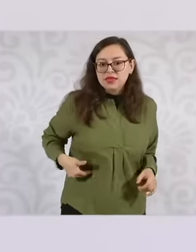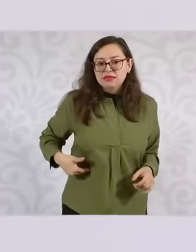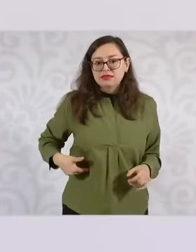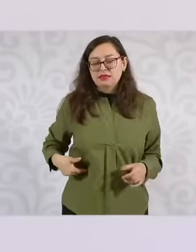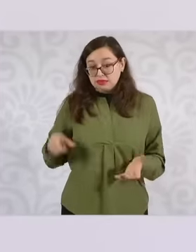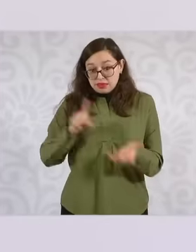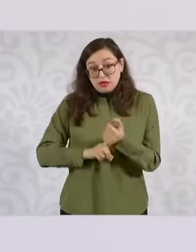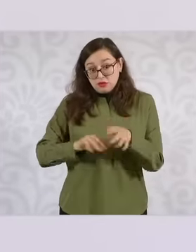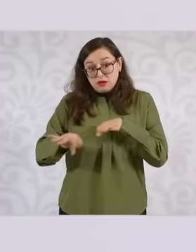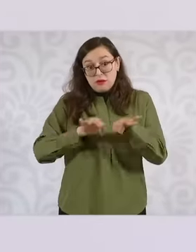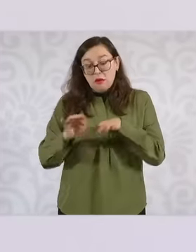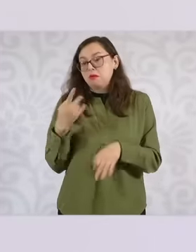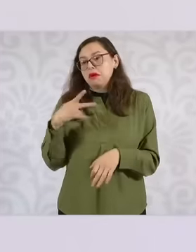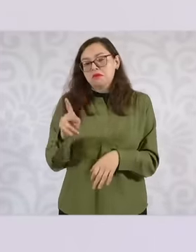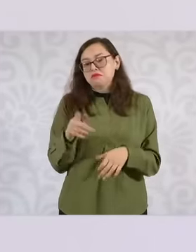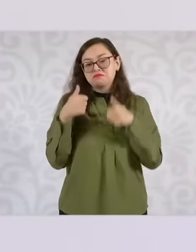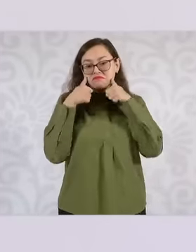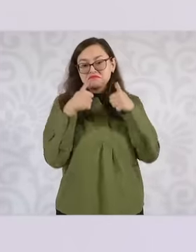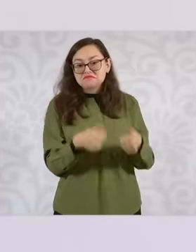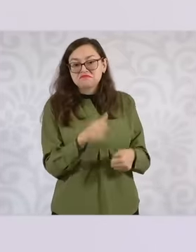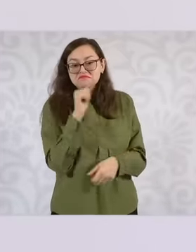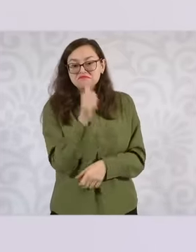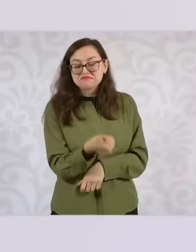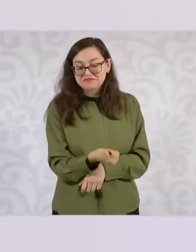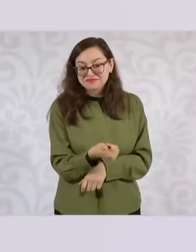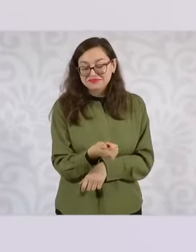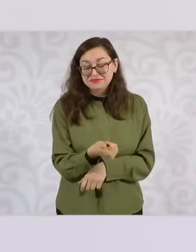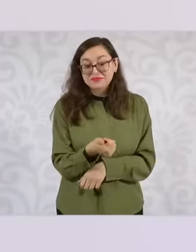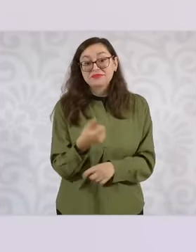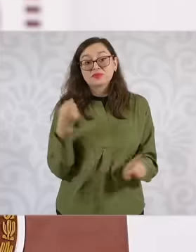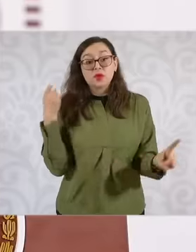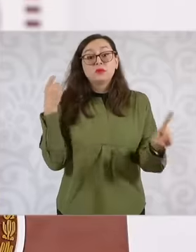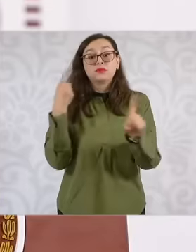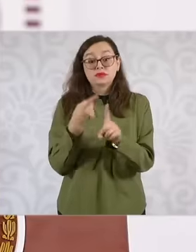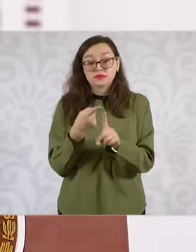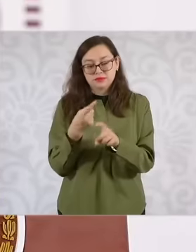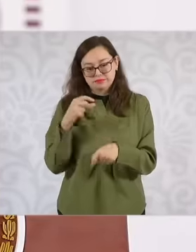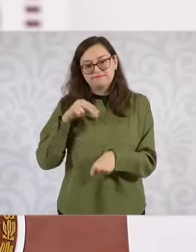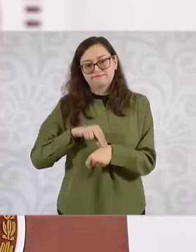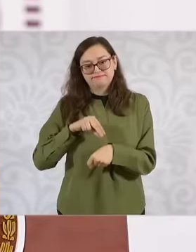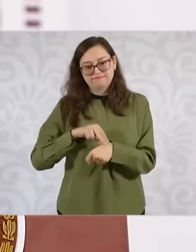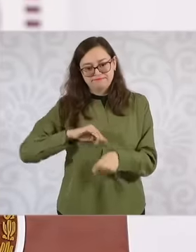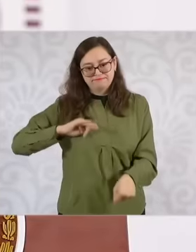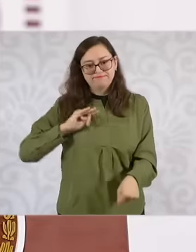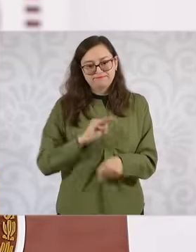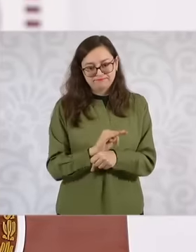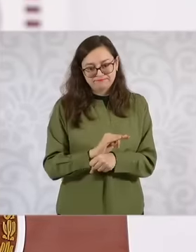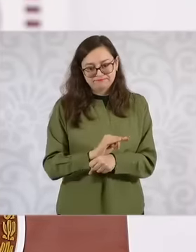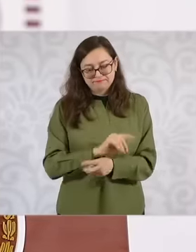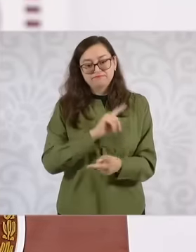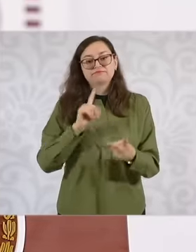the objective is for them to have social security and for this form of contracting to be regulated. For